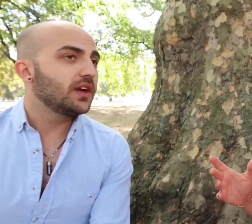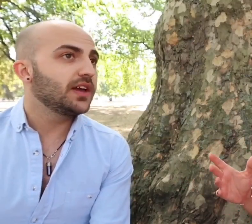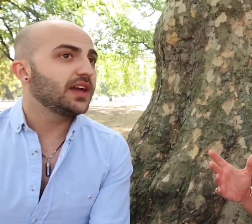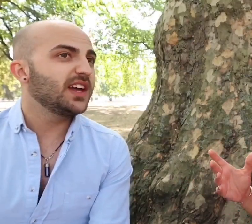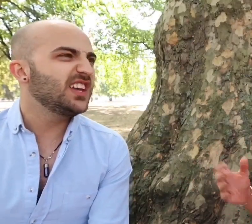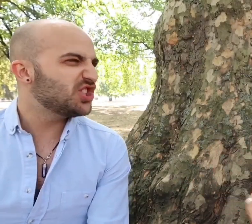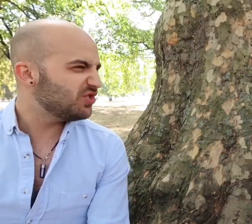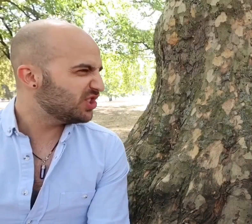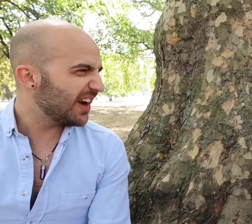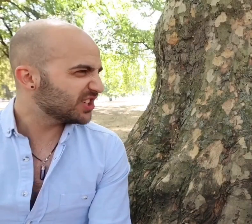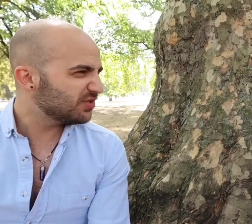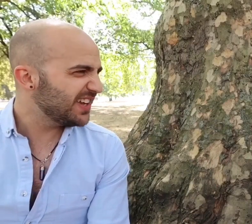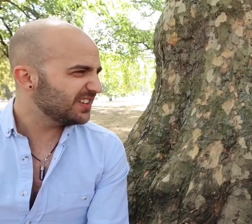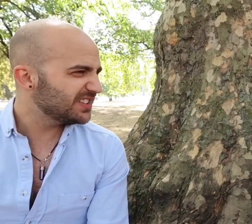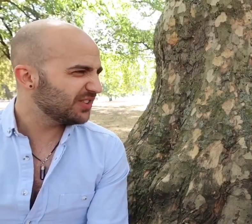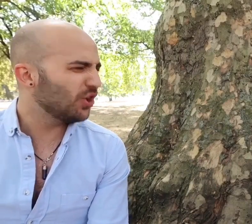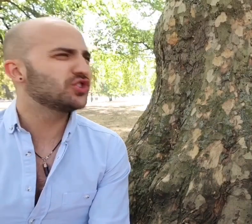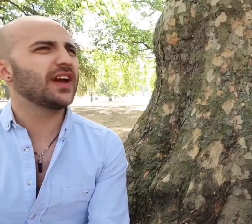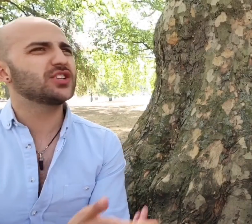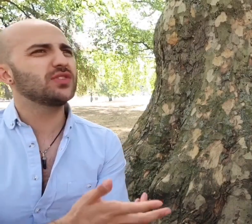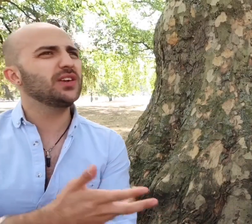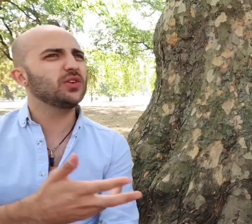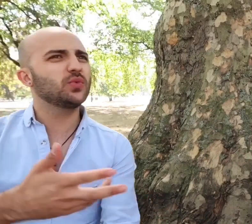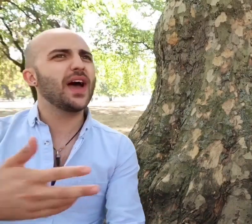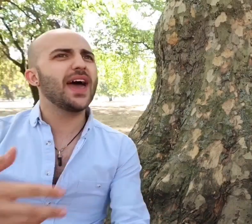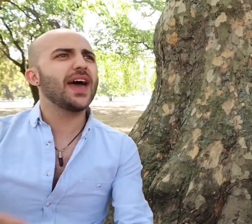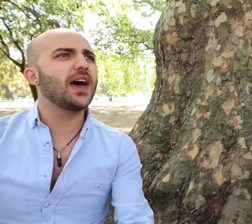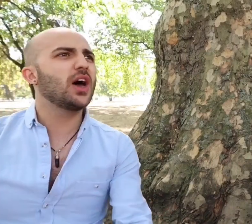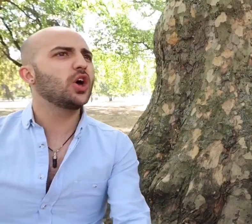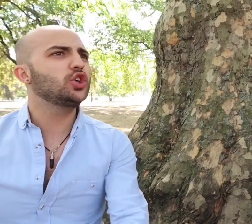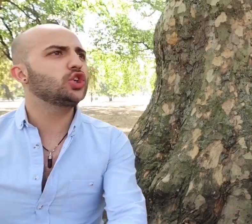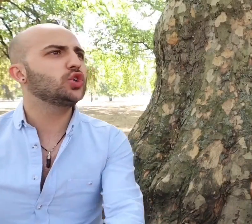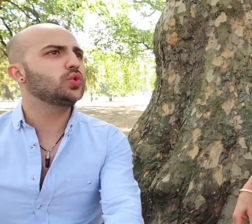know what spotlight is? Industry directory? It's not a directory it's where you